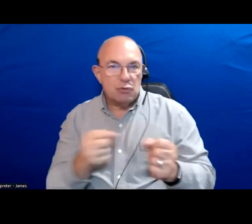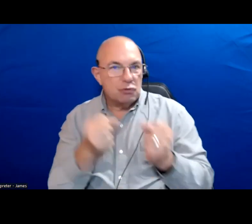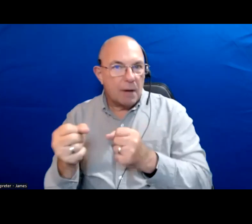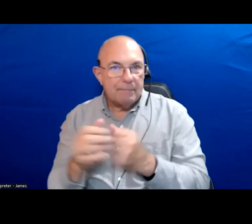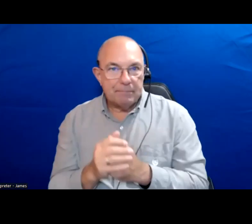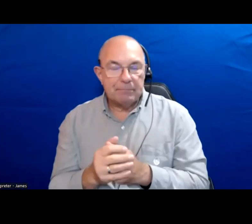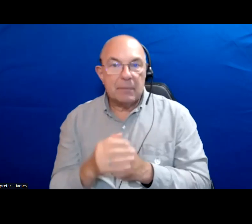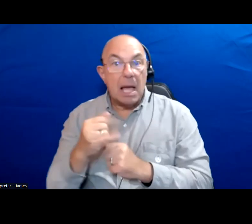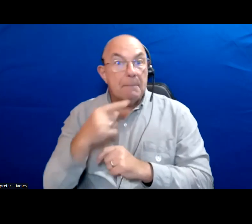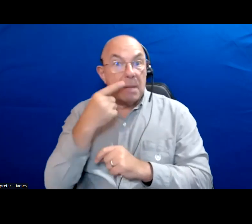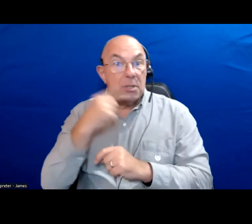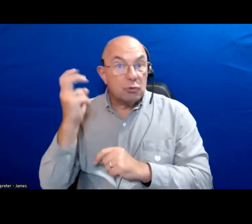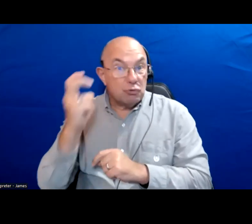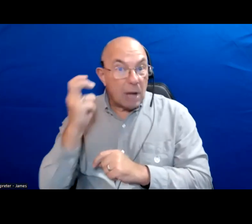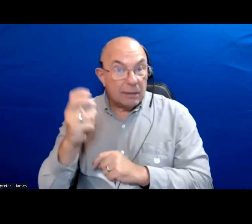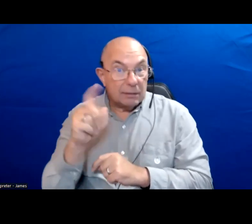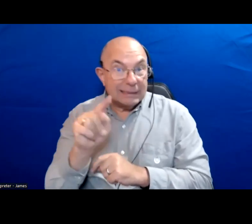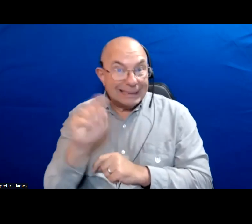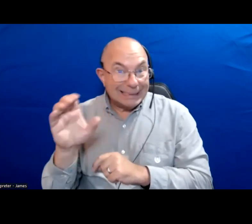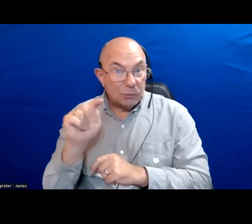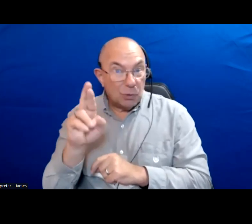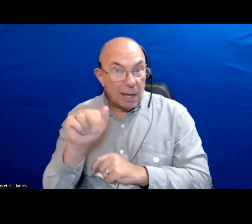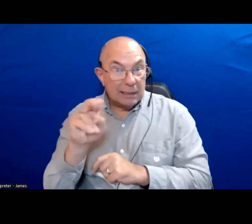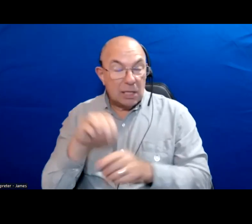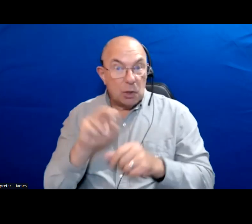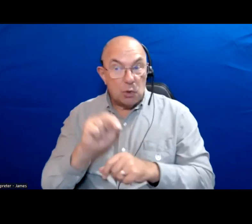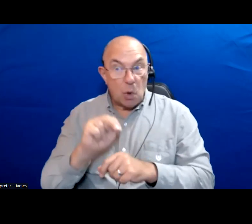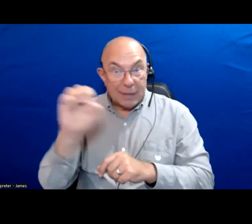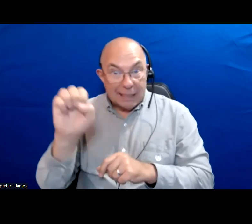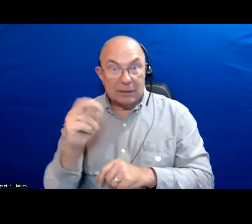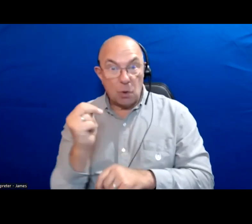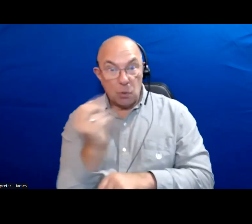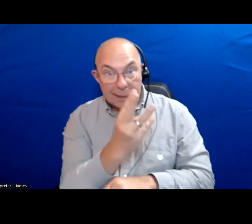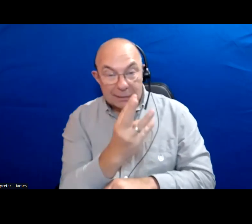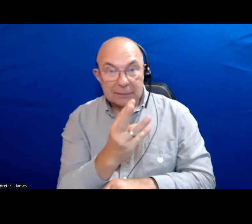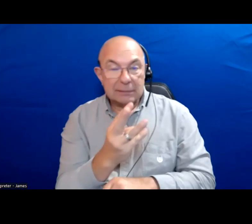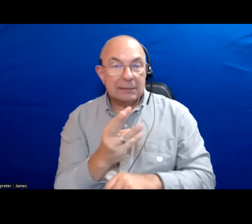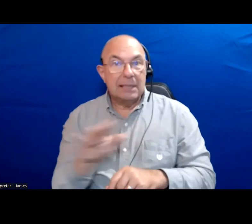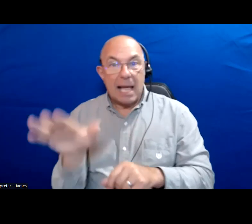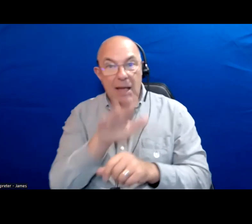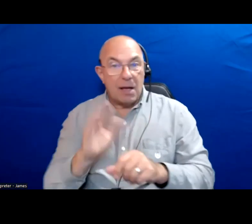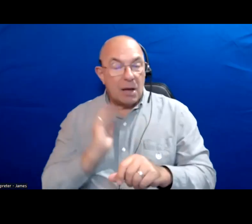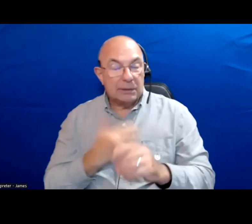Public transit, public transit especially in the Northeast and Northwest areas of our city.